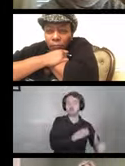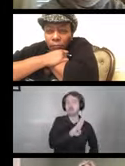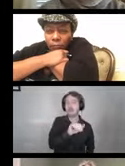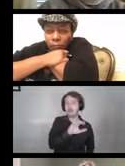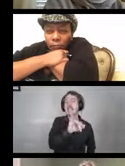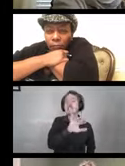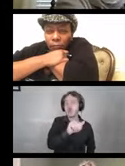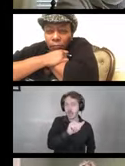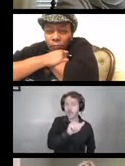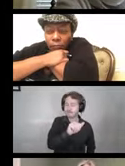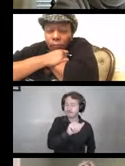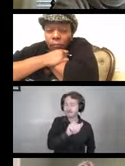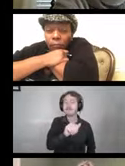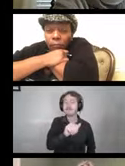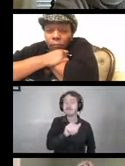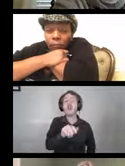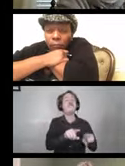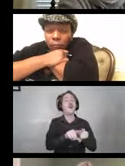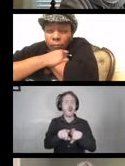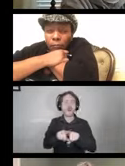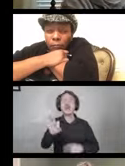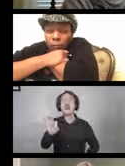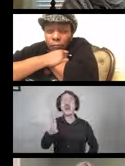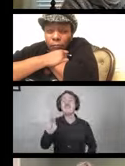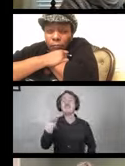And then of course fungi— molds, mildew.